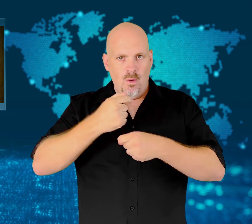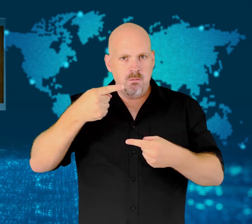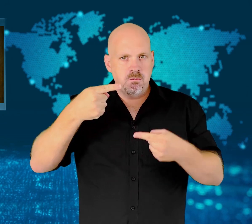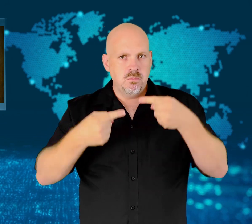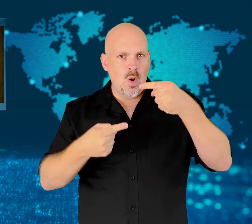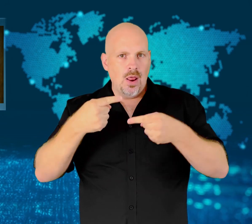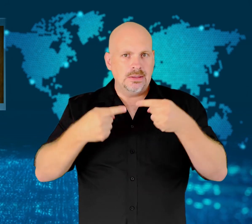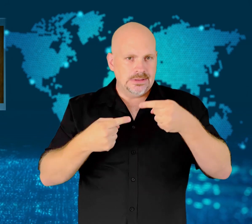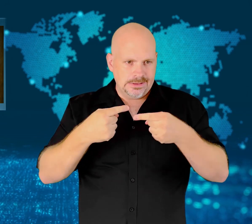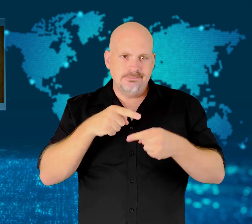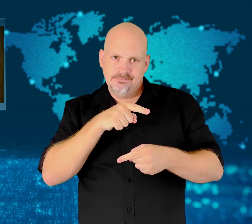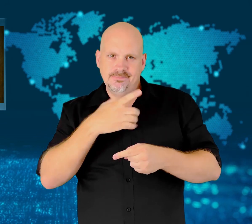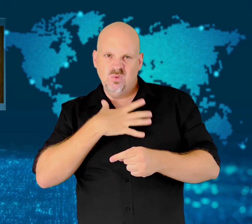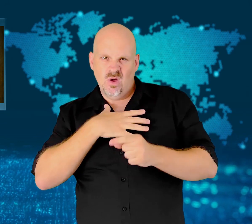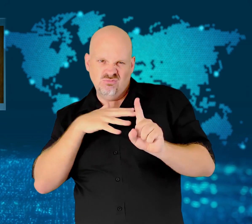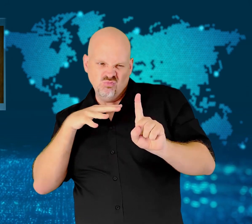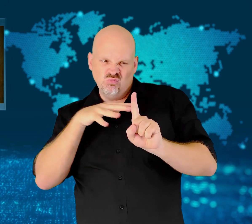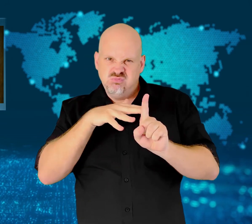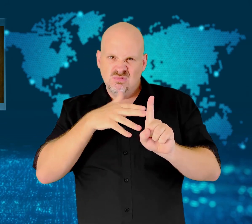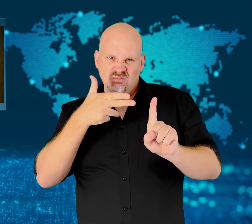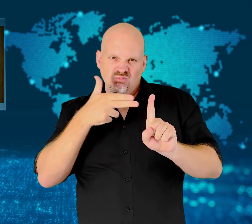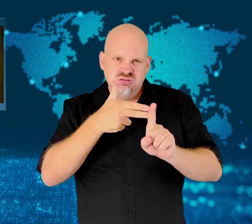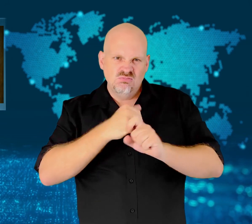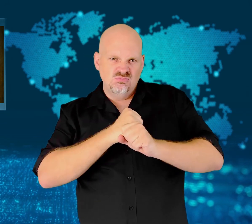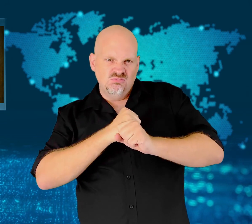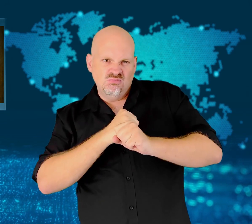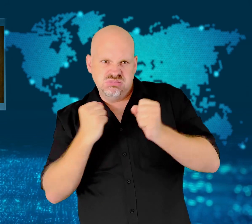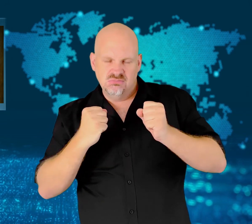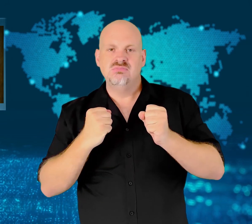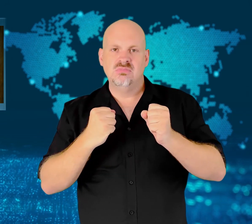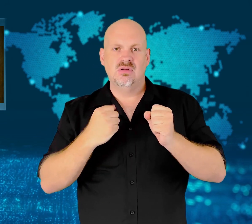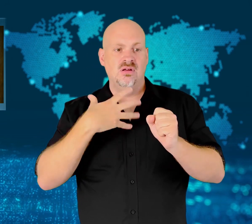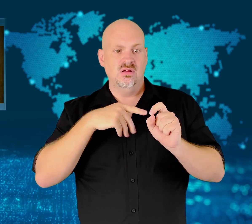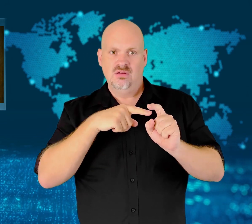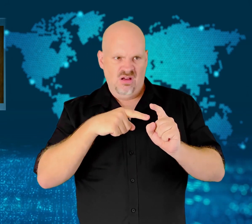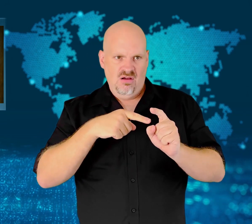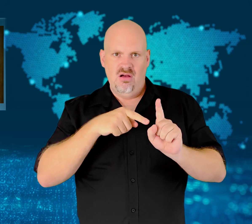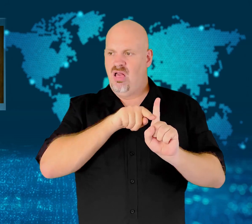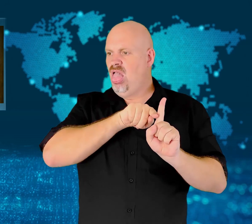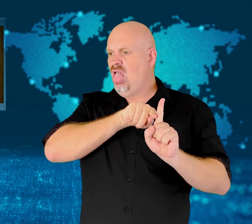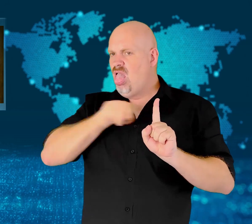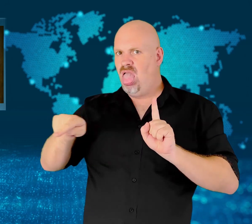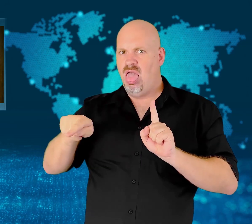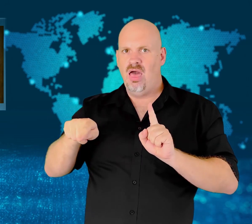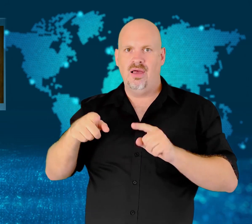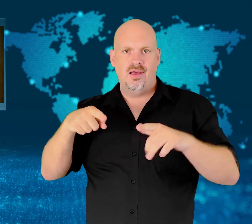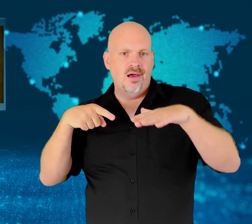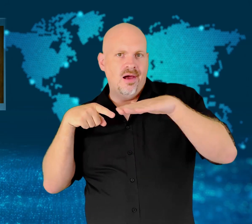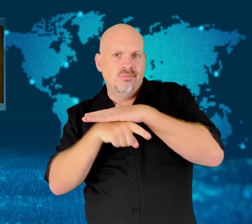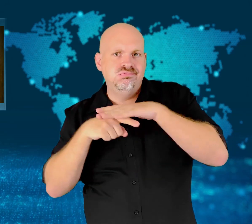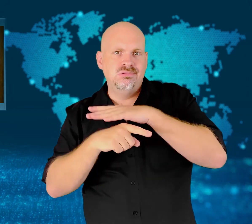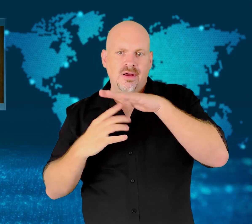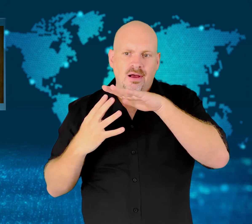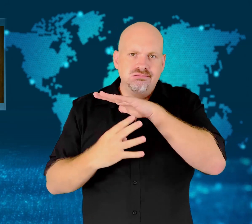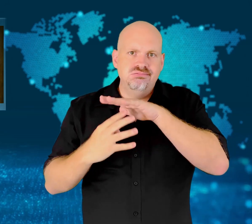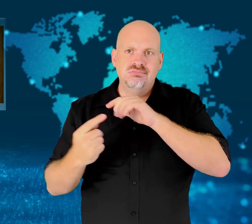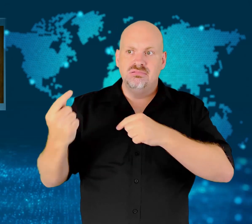They found that he had plotted to carry out attacks on